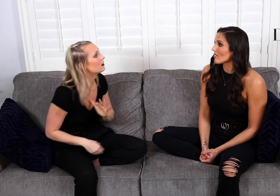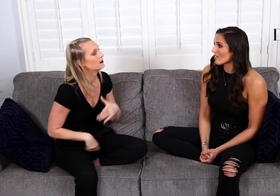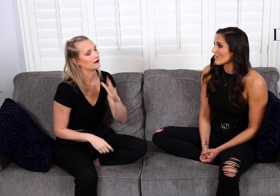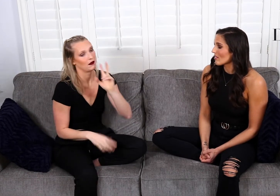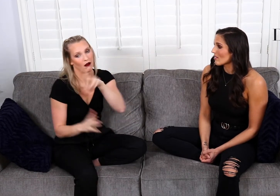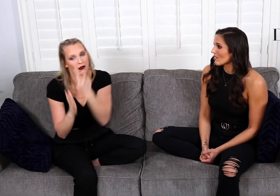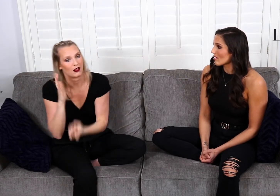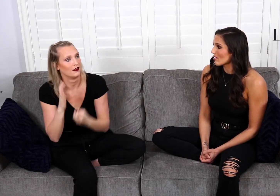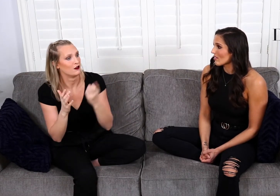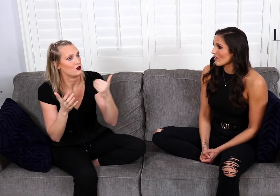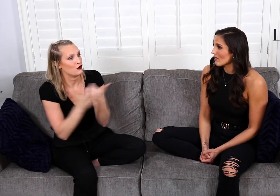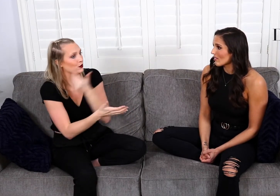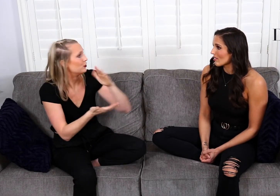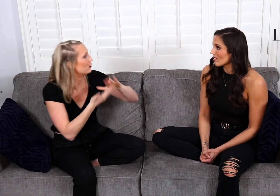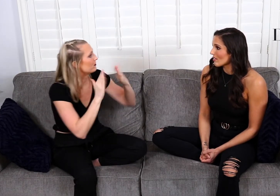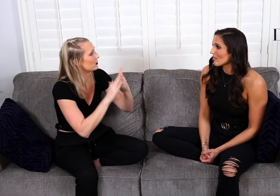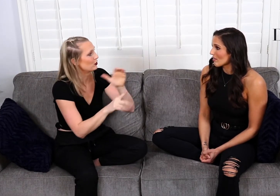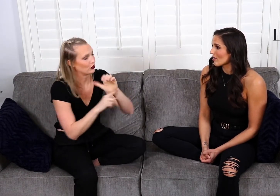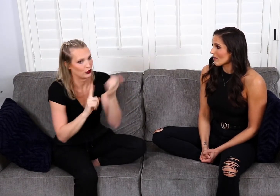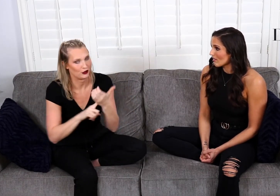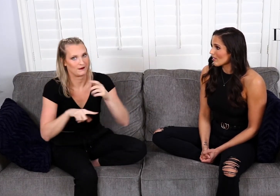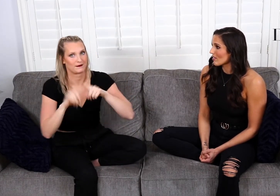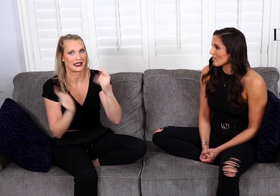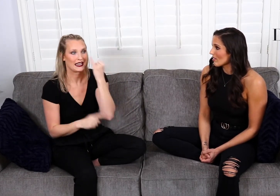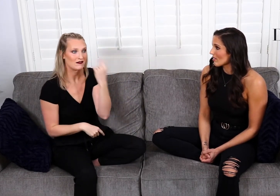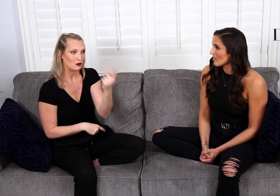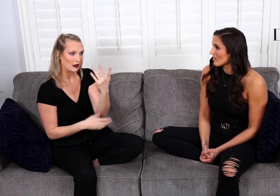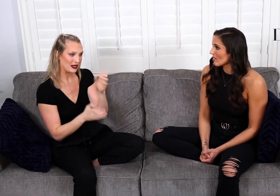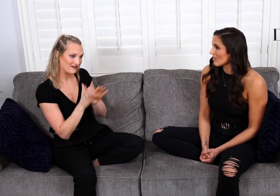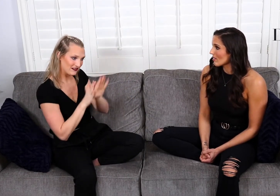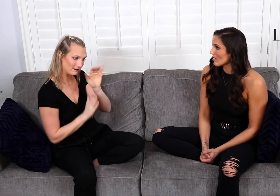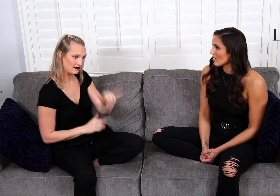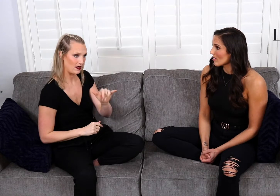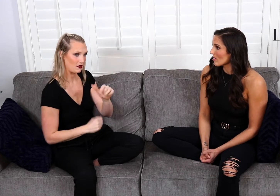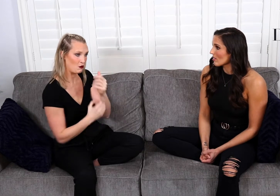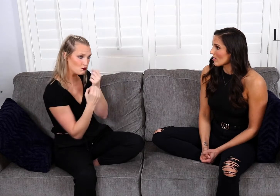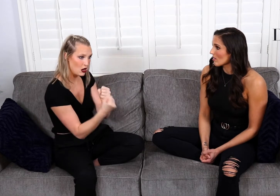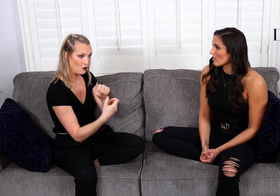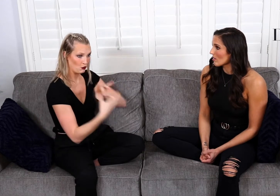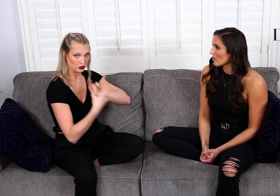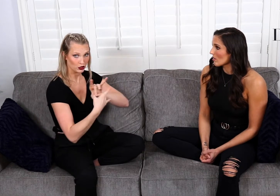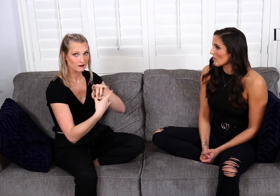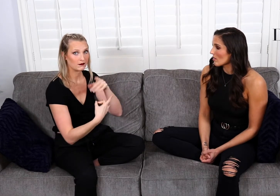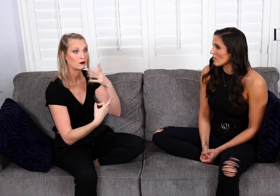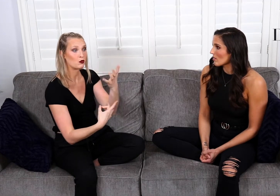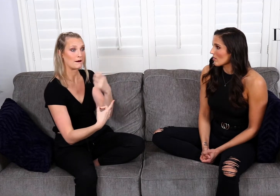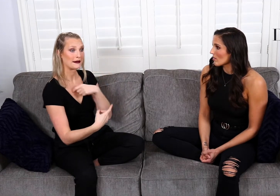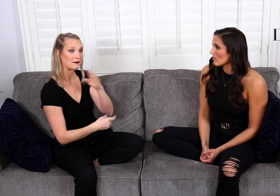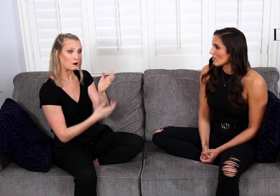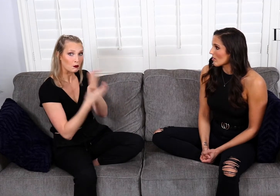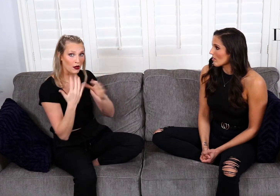think that it's cool to dive into this community. But if you and I want to build a strong relationship and